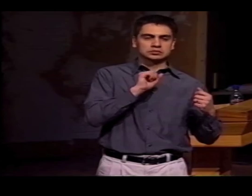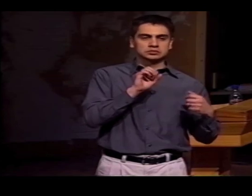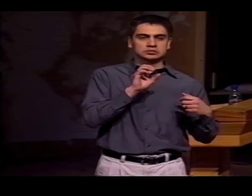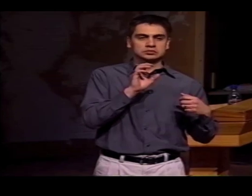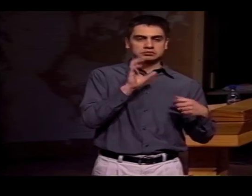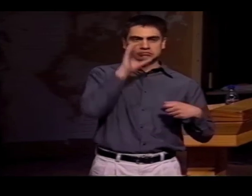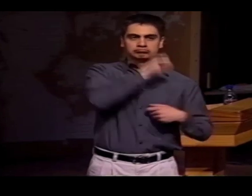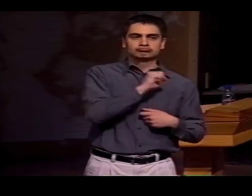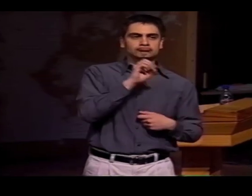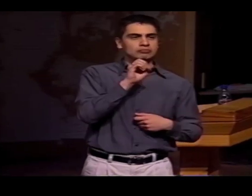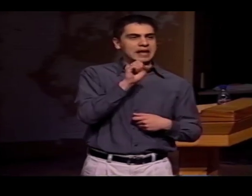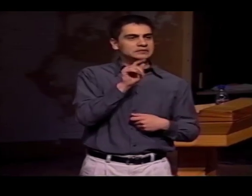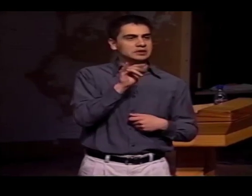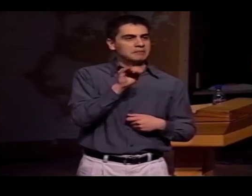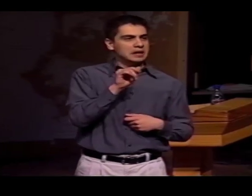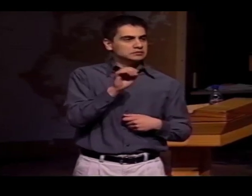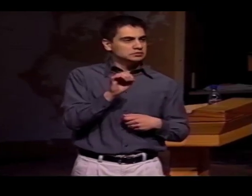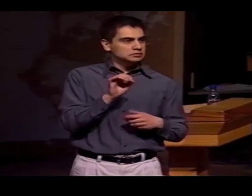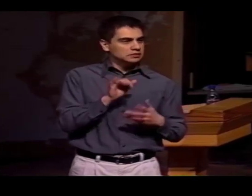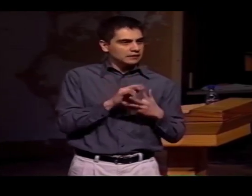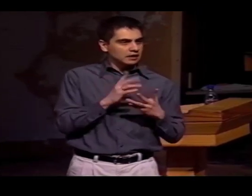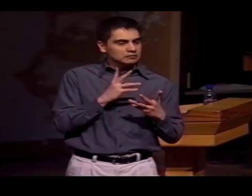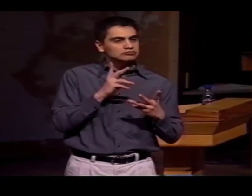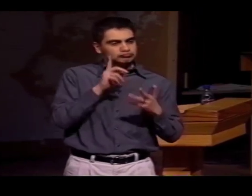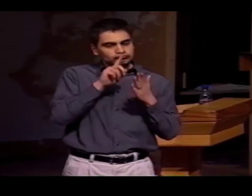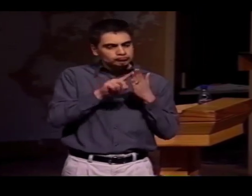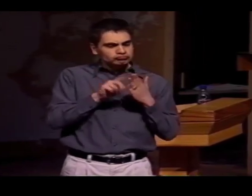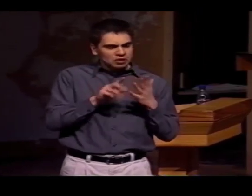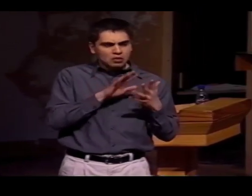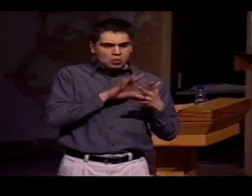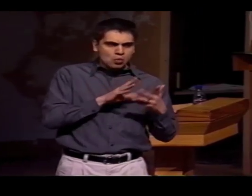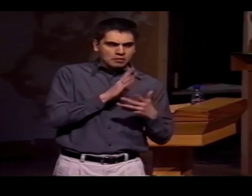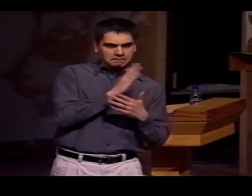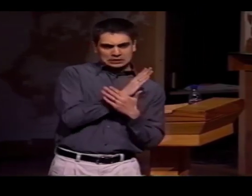WHICH WAS THE SIMILARLY ARTICULATED SIGNS, ASSESSING,